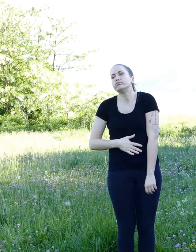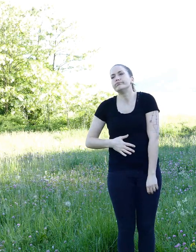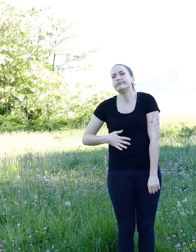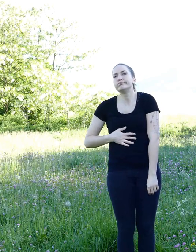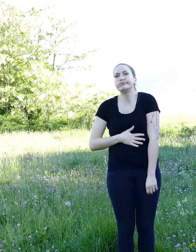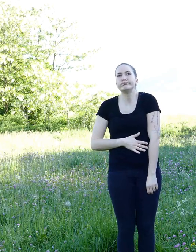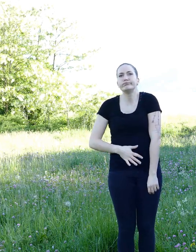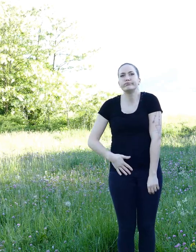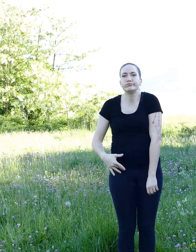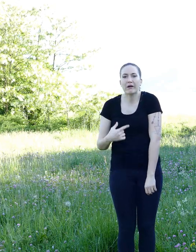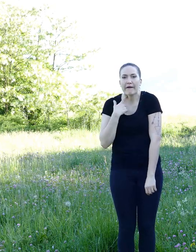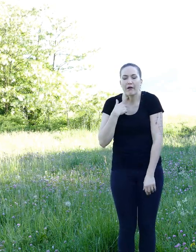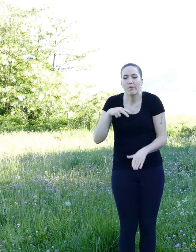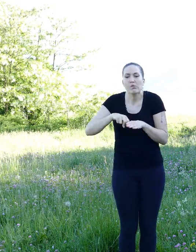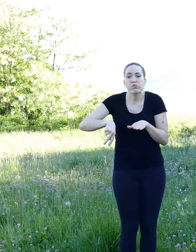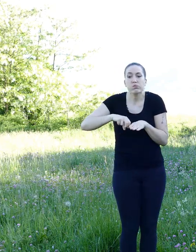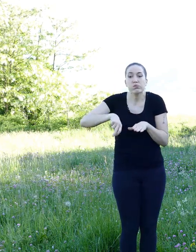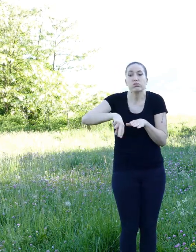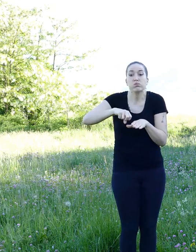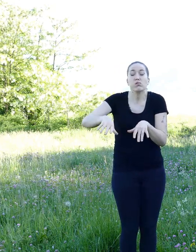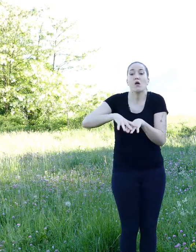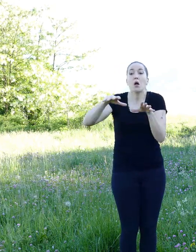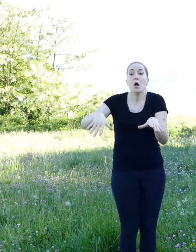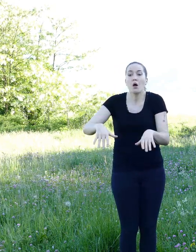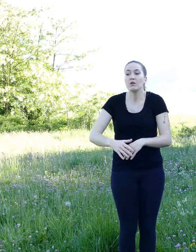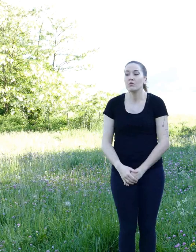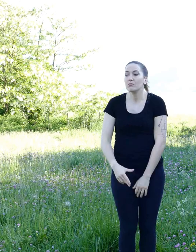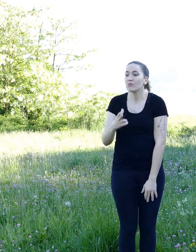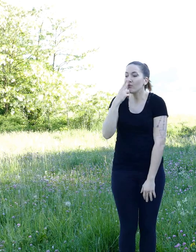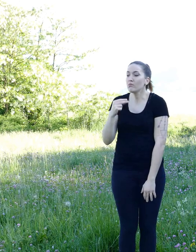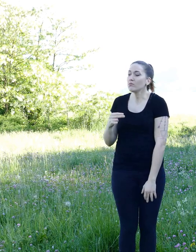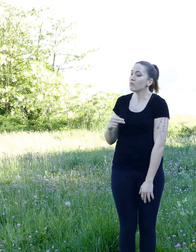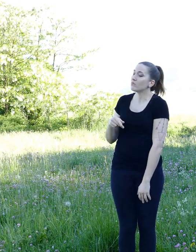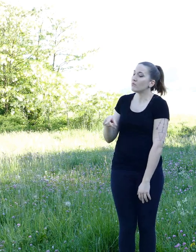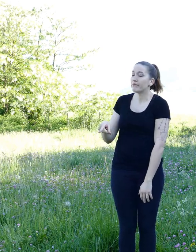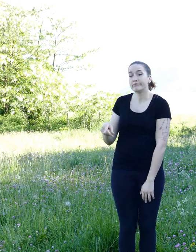The fox couldn't agree more, though he was a little frustrated